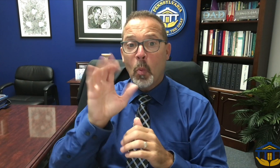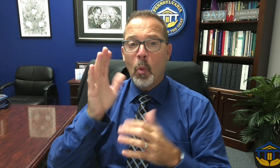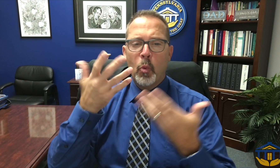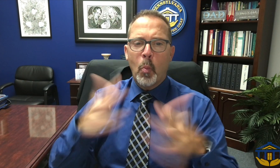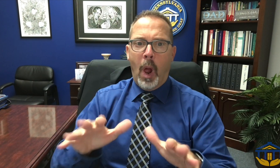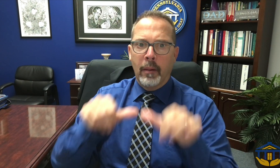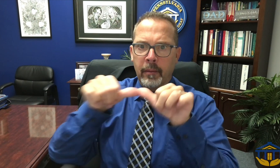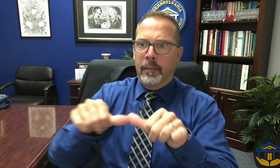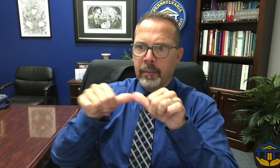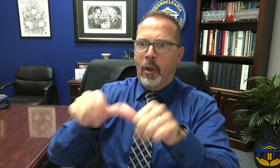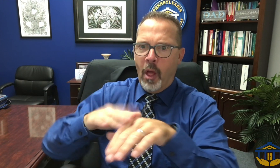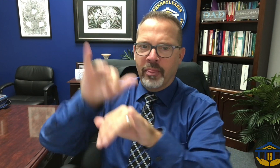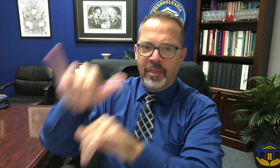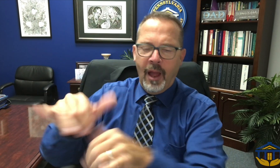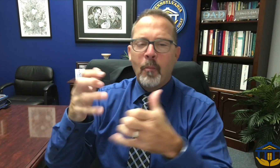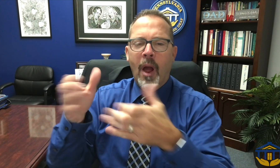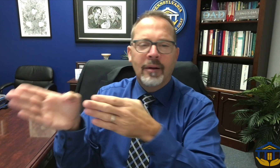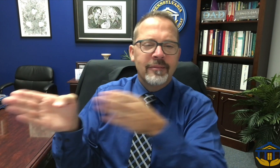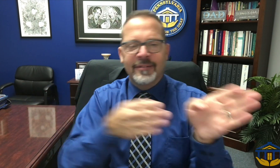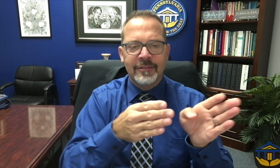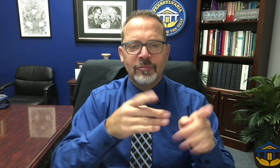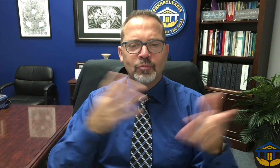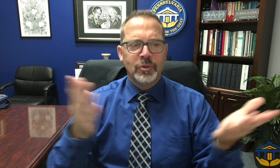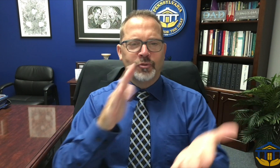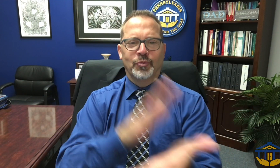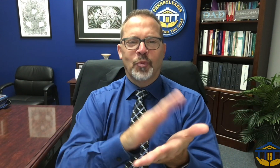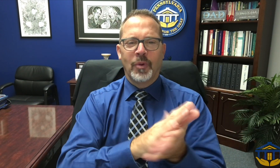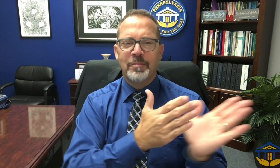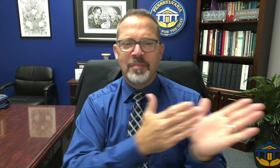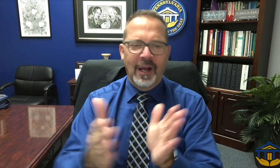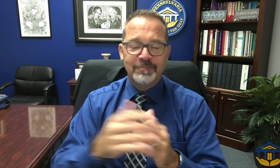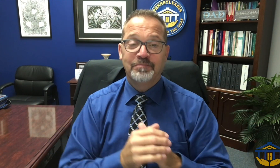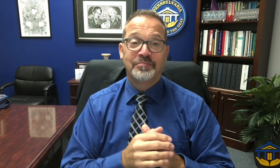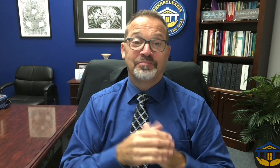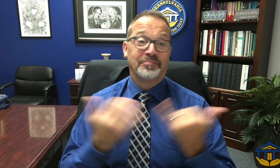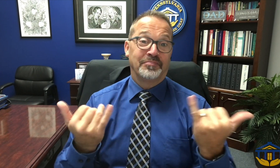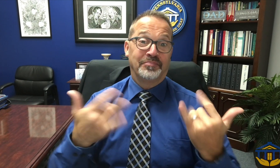I do not want to spend too much time fixating on the transition because there are other exciting updates to share with you.